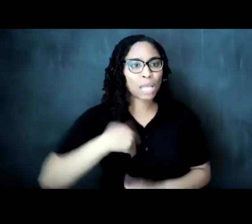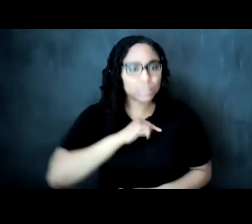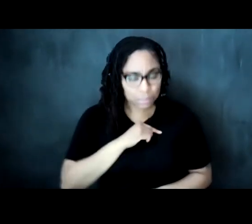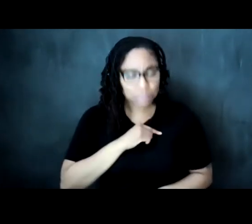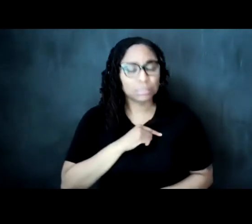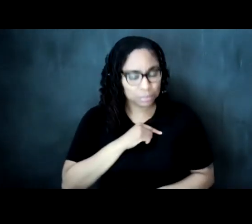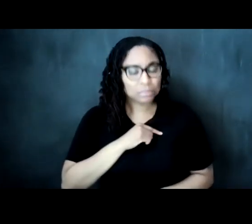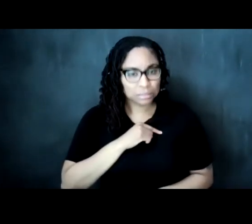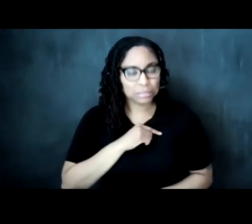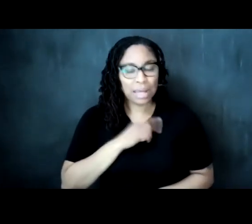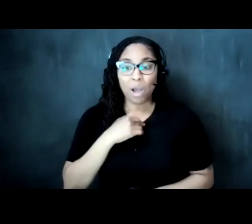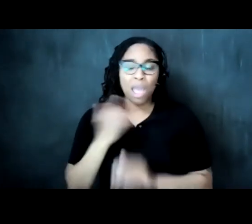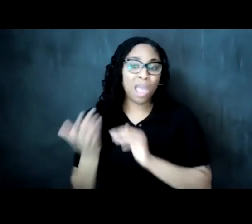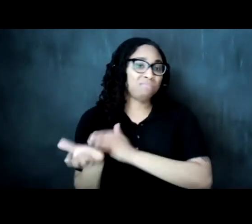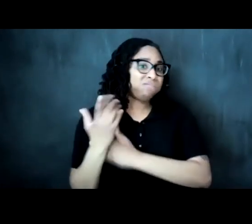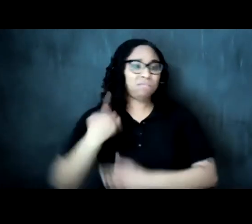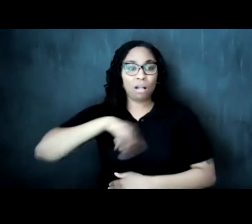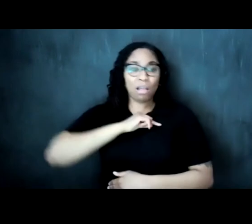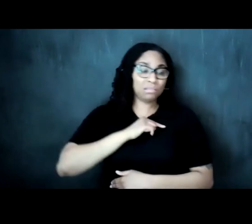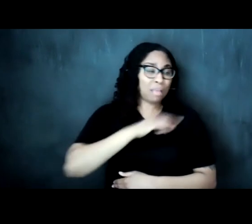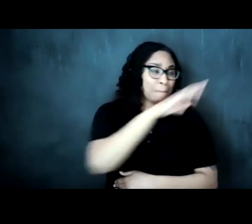to believe that black and brown and non-heteronormative